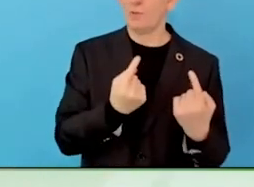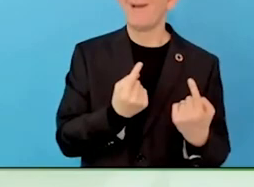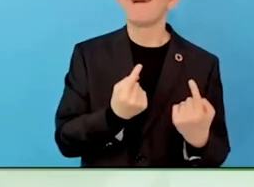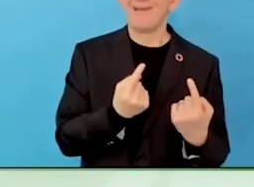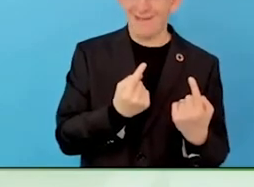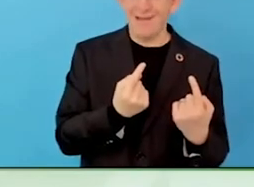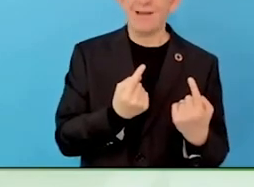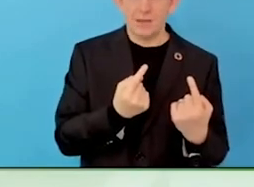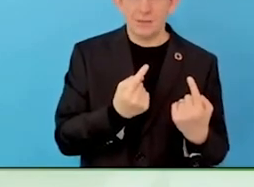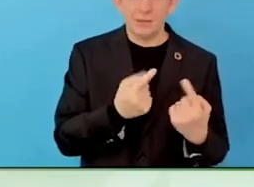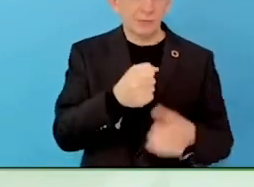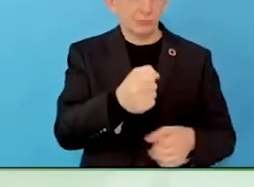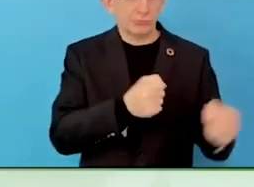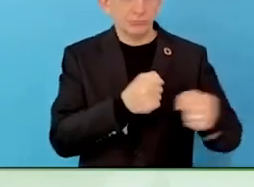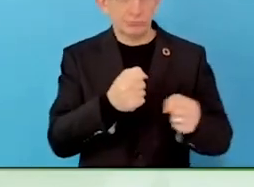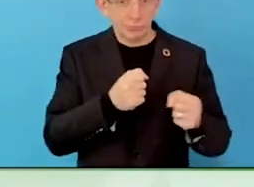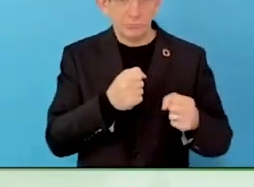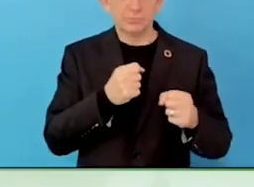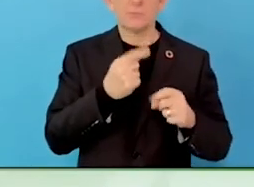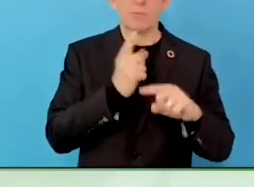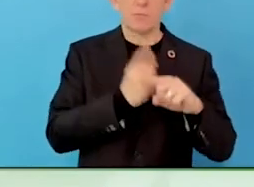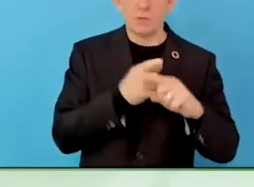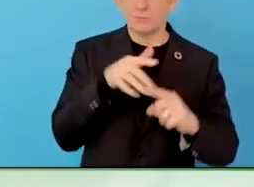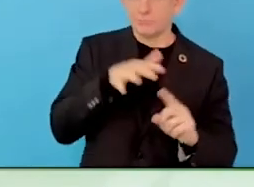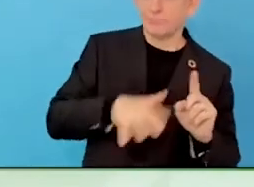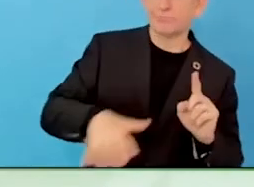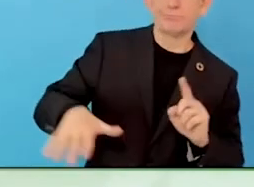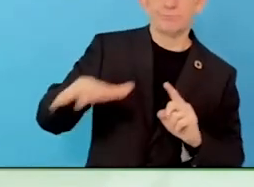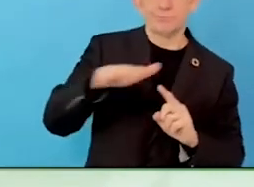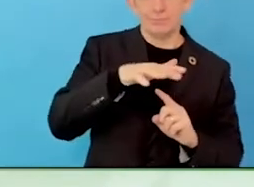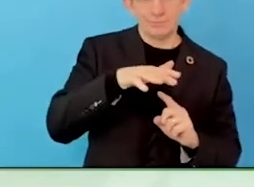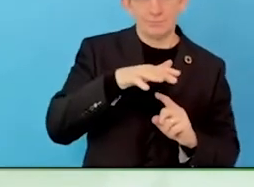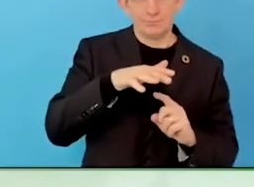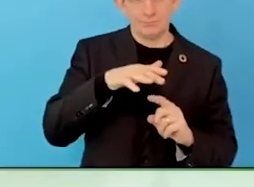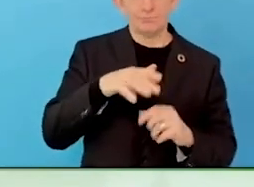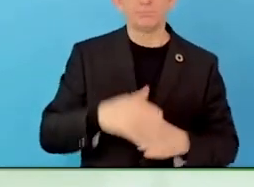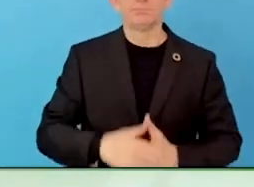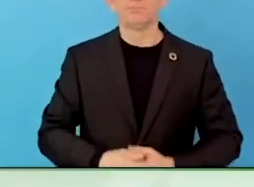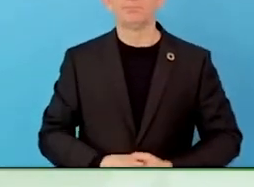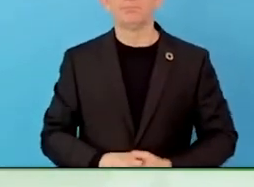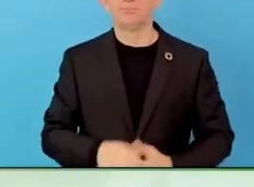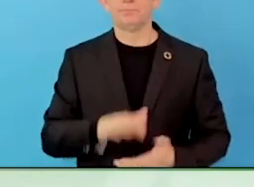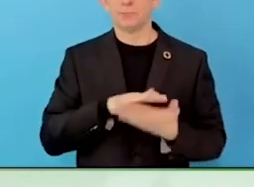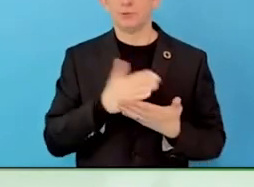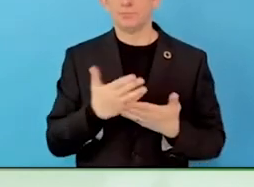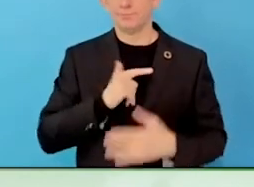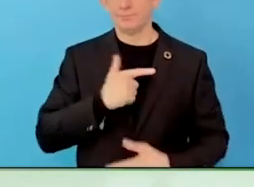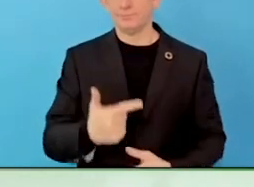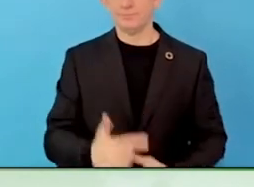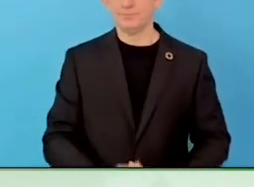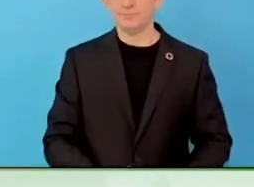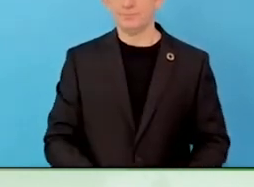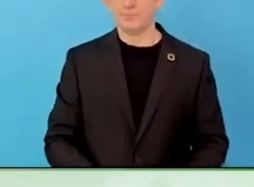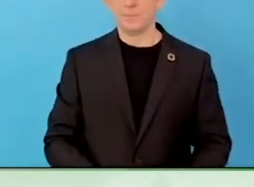this person does, thinking 10 years ago, I have somebody, do we have a place for him or her? We heard that many times.